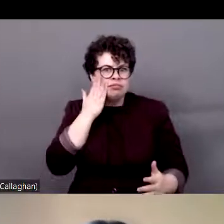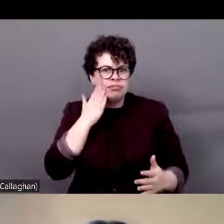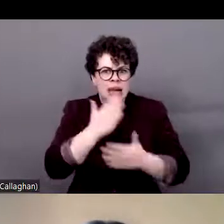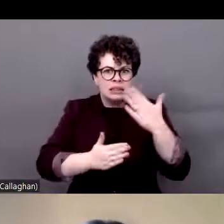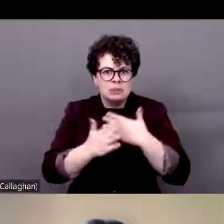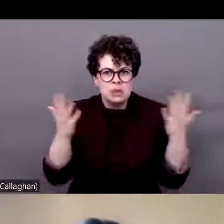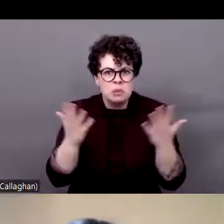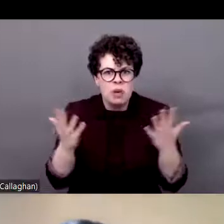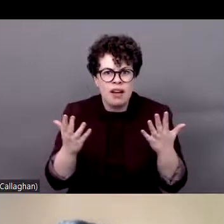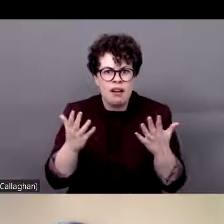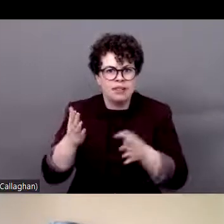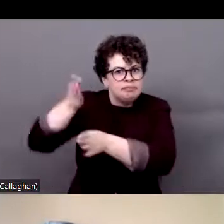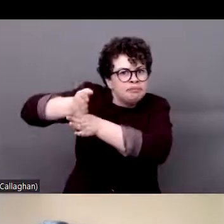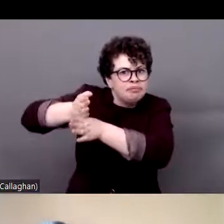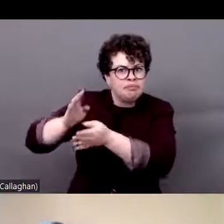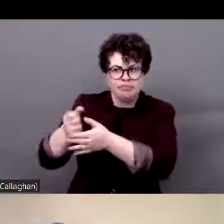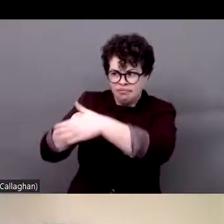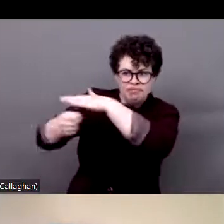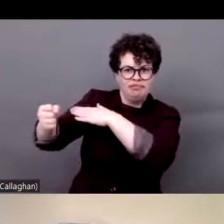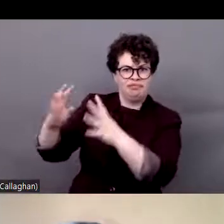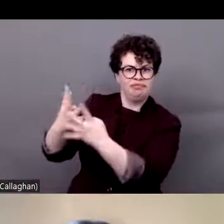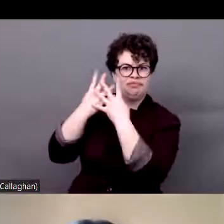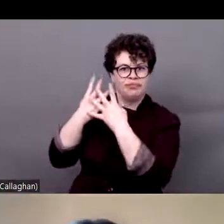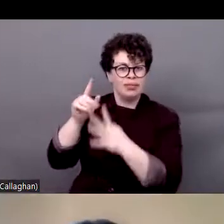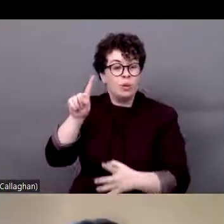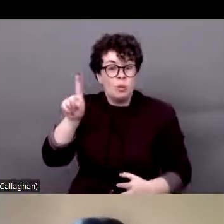questions. Because the system is racist and also